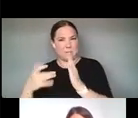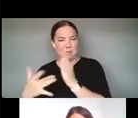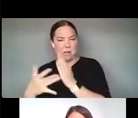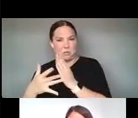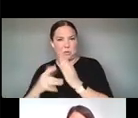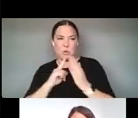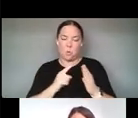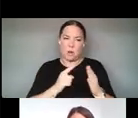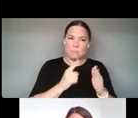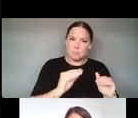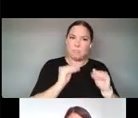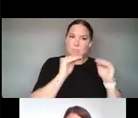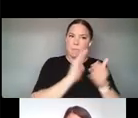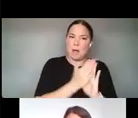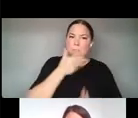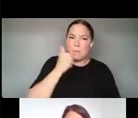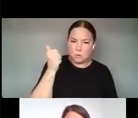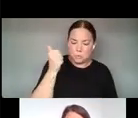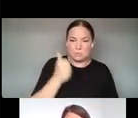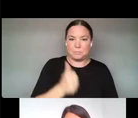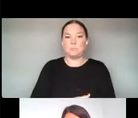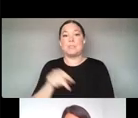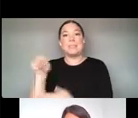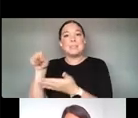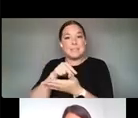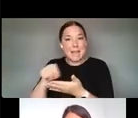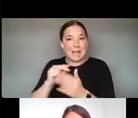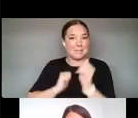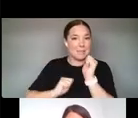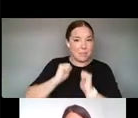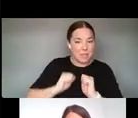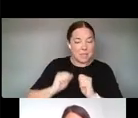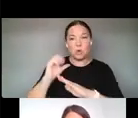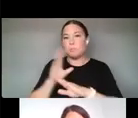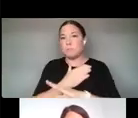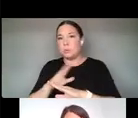TRADITIONAL DISCIPLINES SUCH AS DANCE, THEATER, AND MUSIC WERE FREQUENTLY AREAS ARTISTS WERE